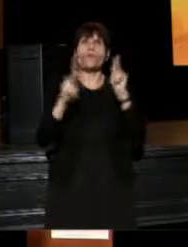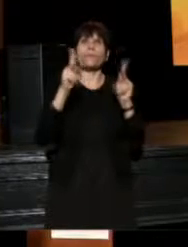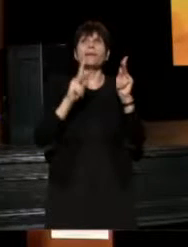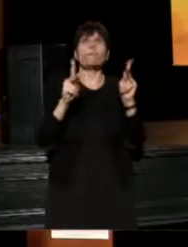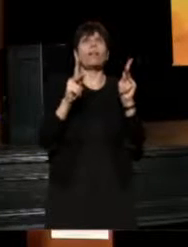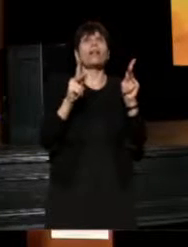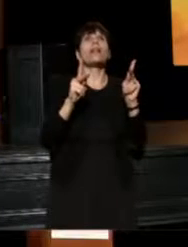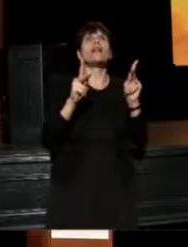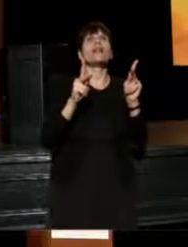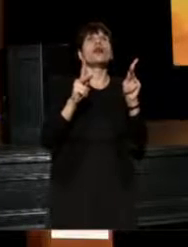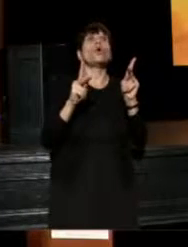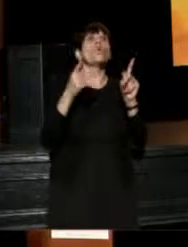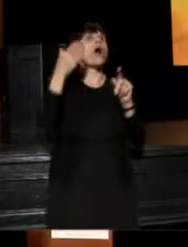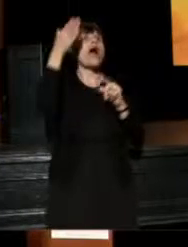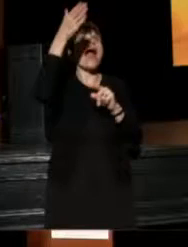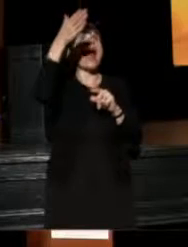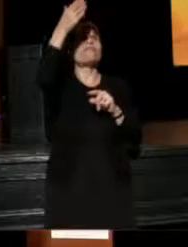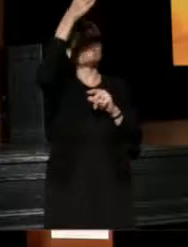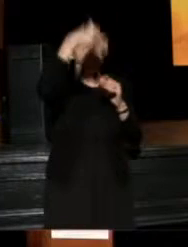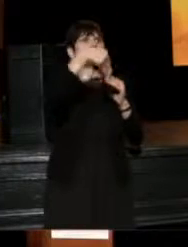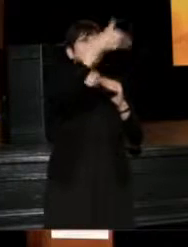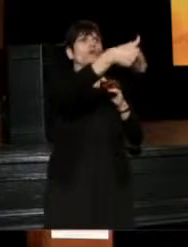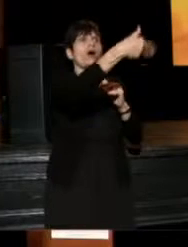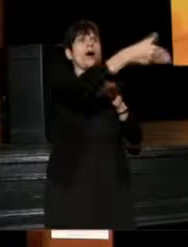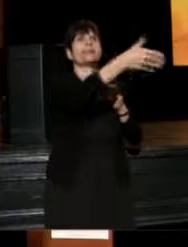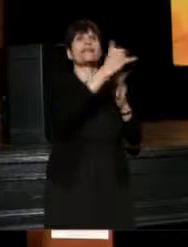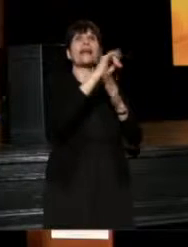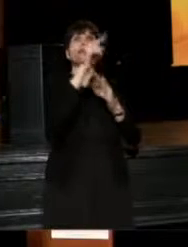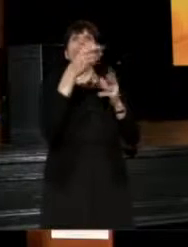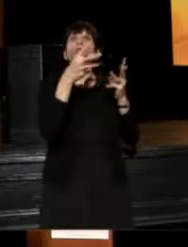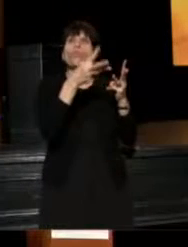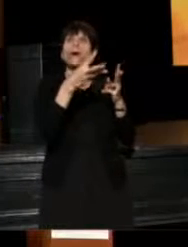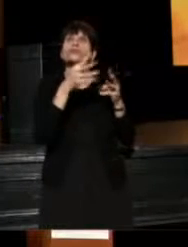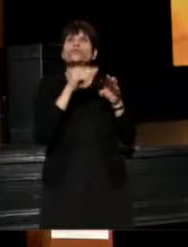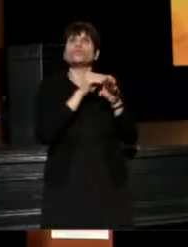because that is the only way that we will continue to affect change.